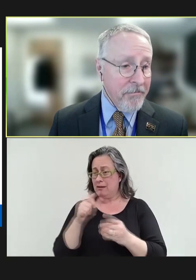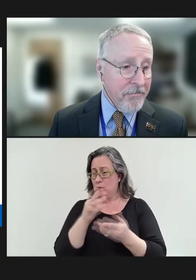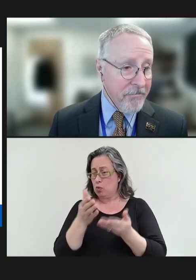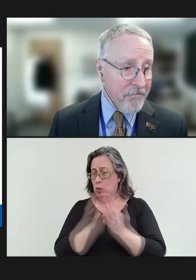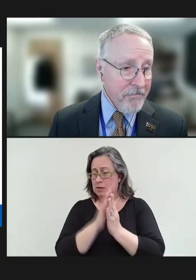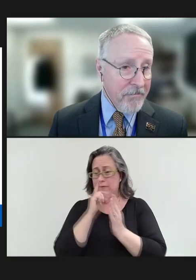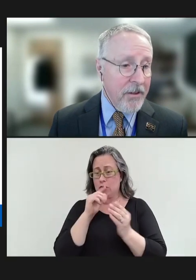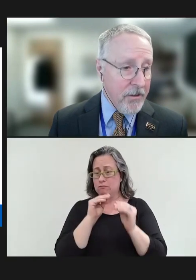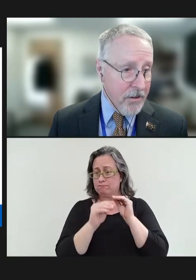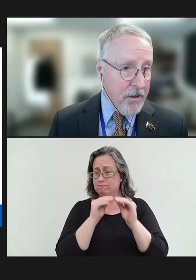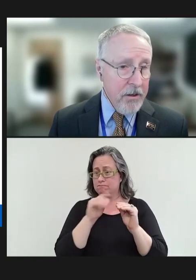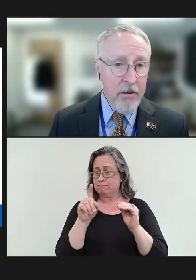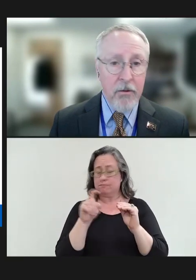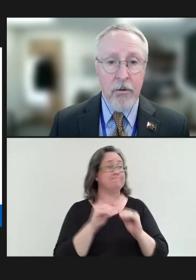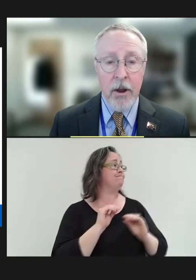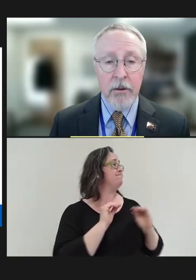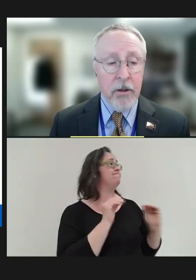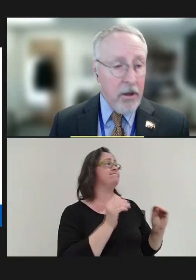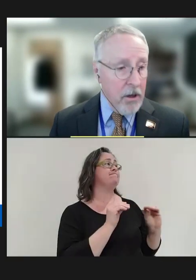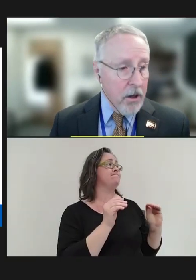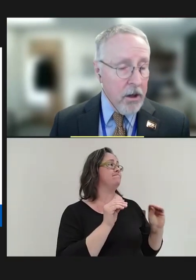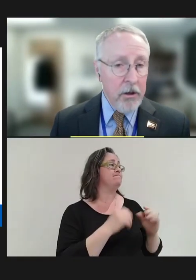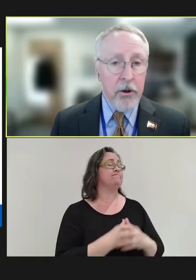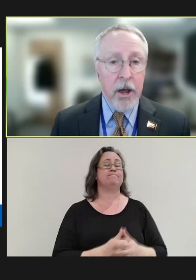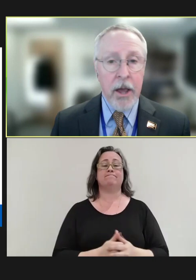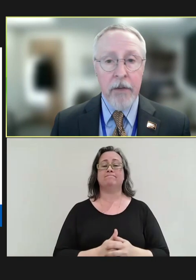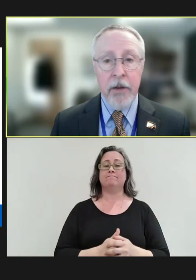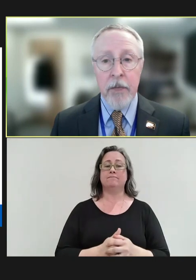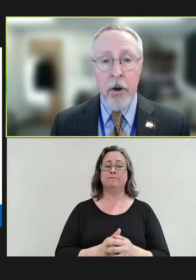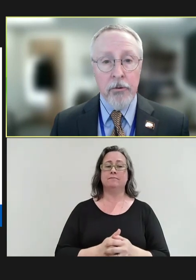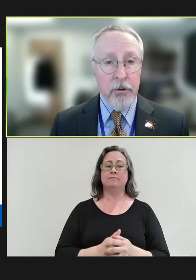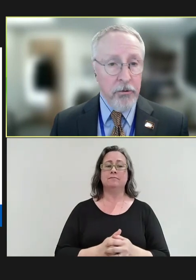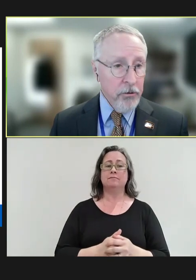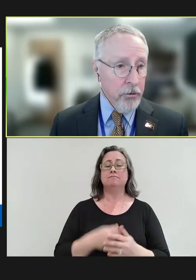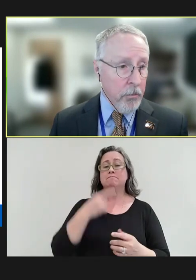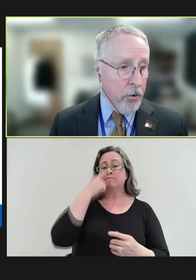Ann Aikin: I do not. Robert Hopkins, Jr.: Right. Could I have a motion to approve